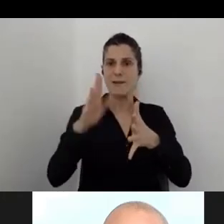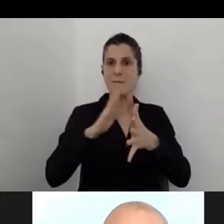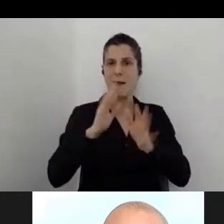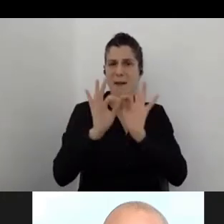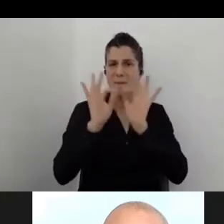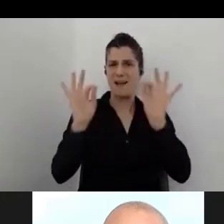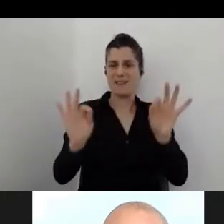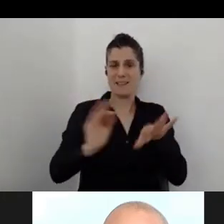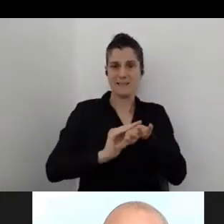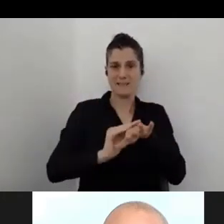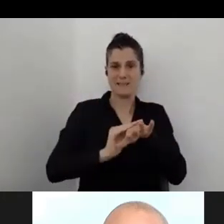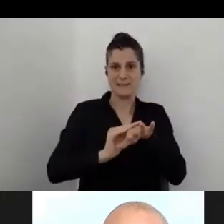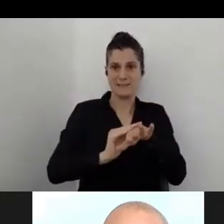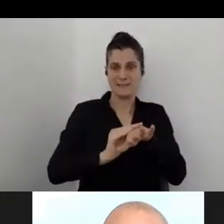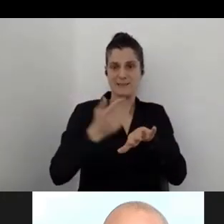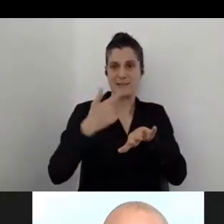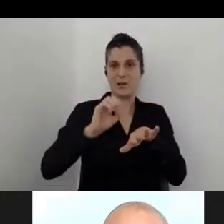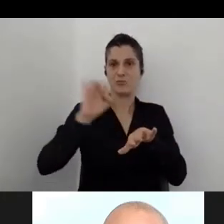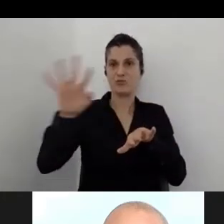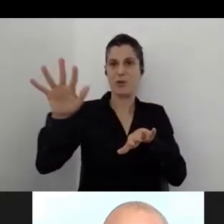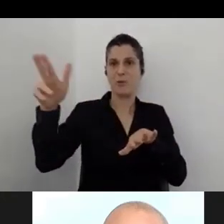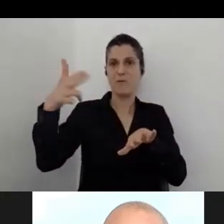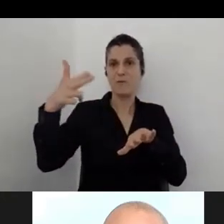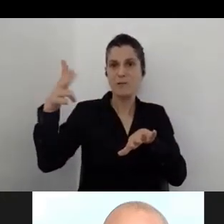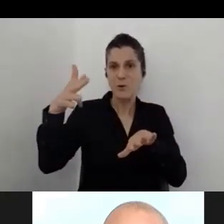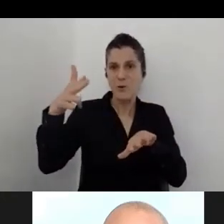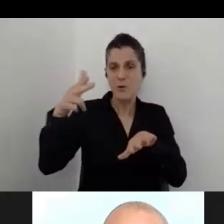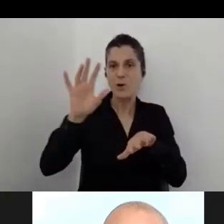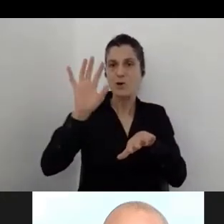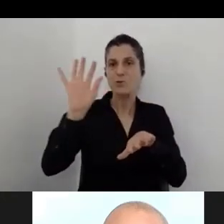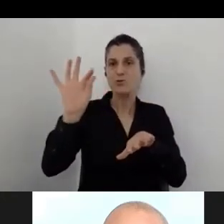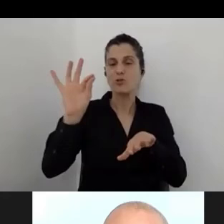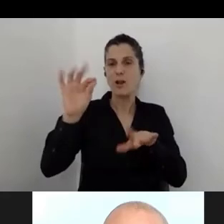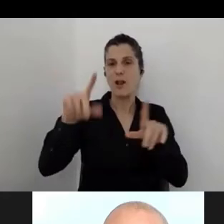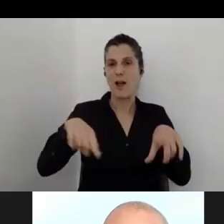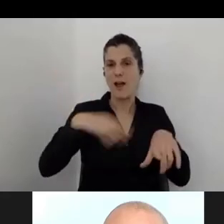We will send you the video of the webinar with it, we solved it,